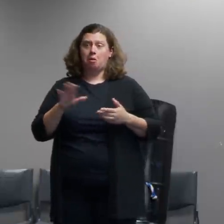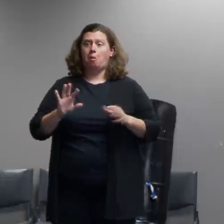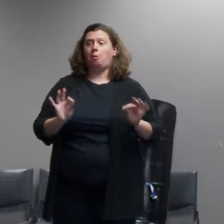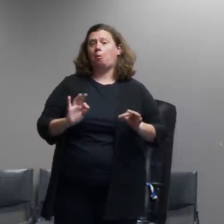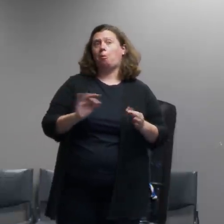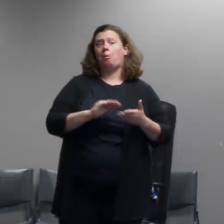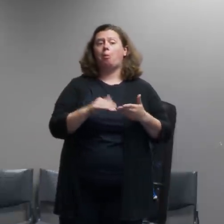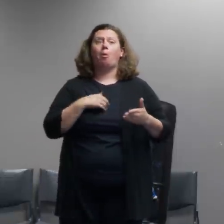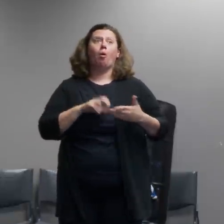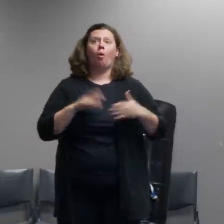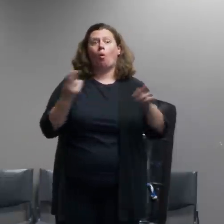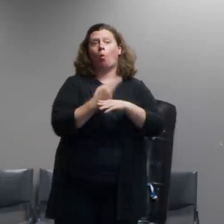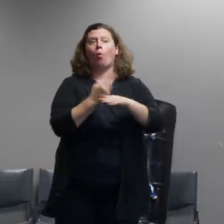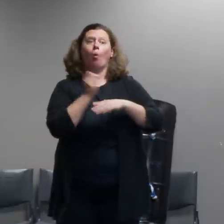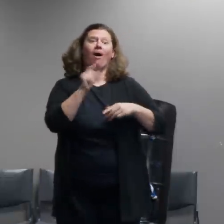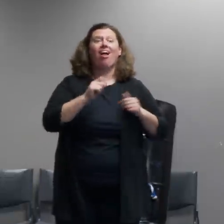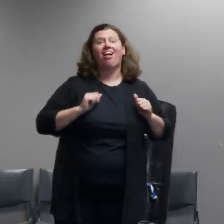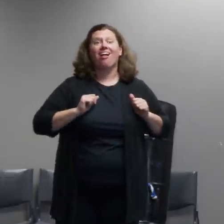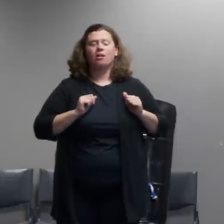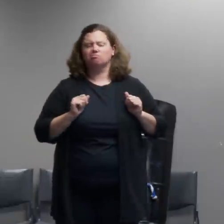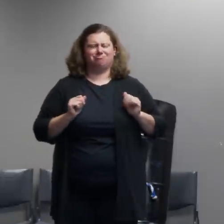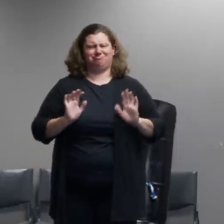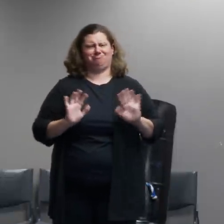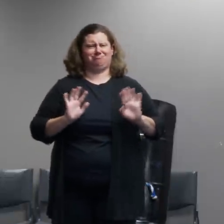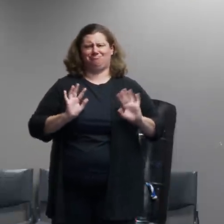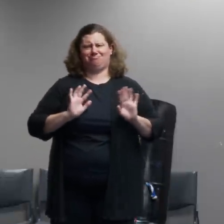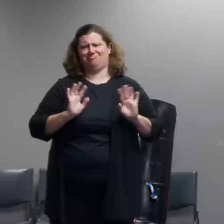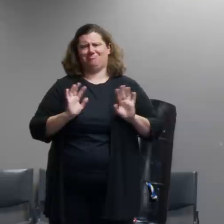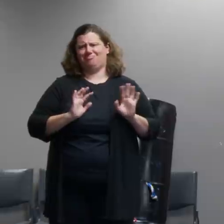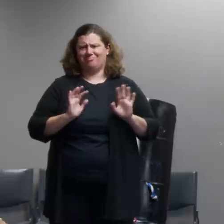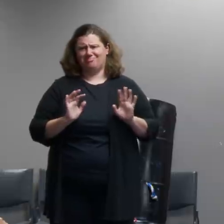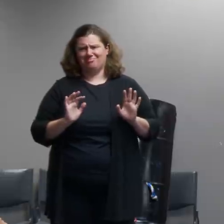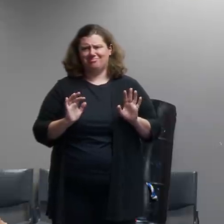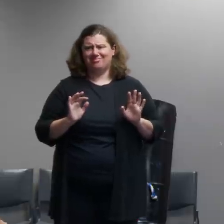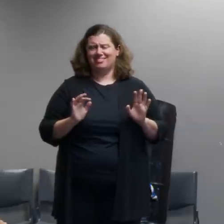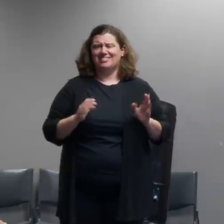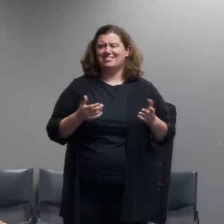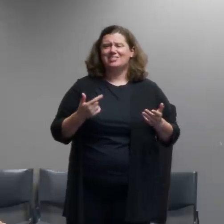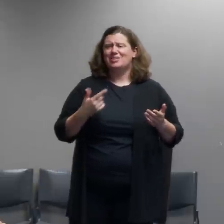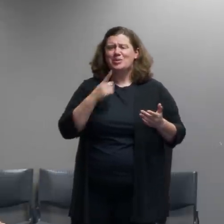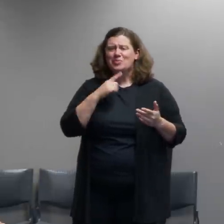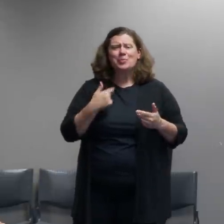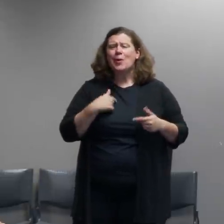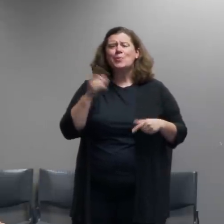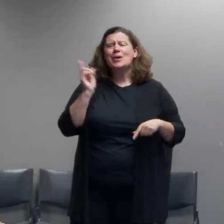irresponsible of us to to somehow ratchet down the definition